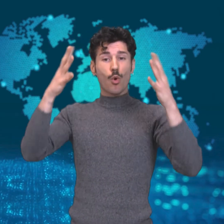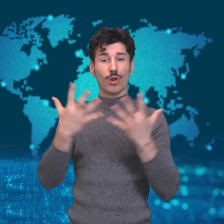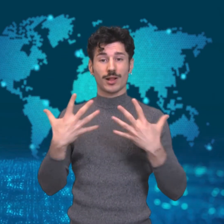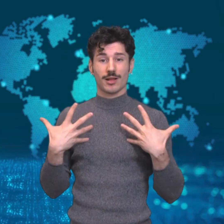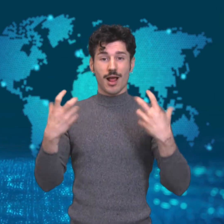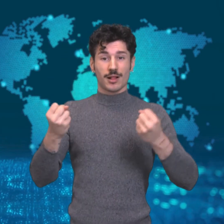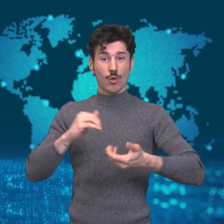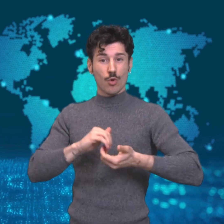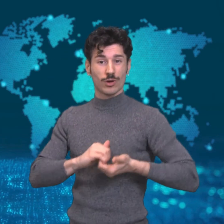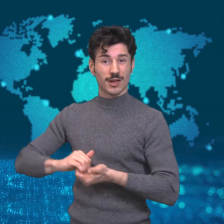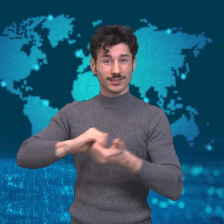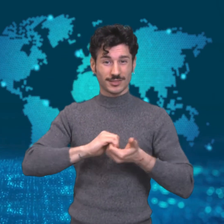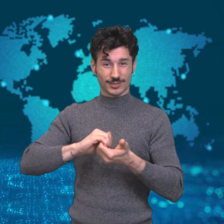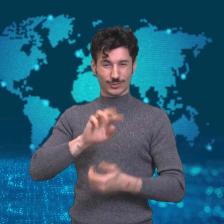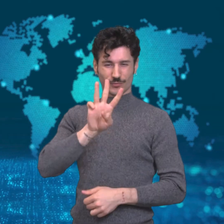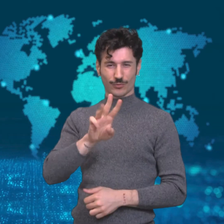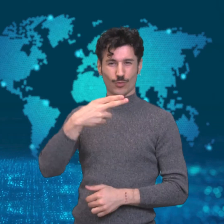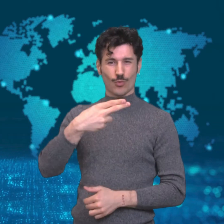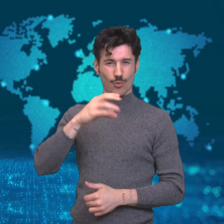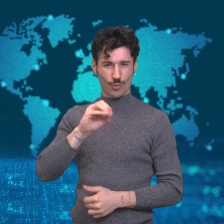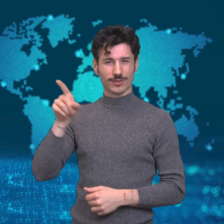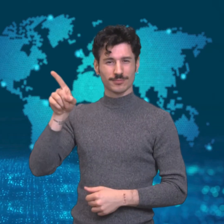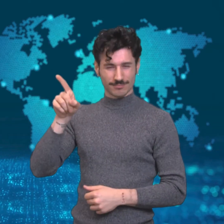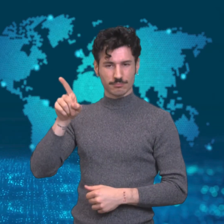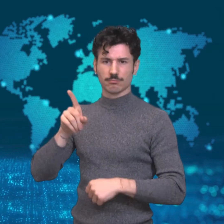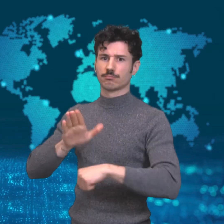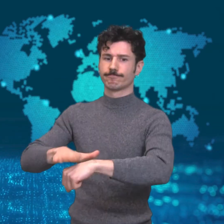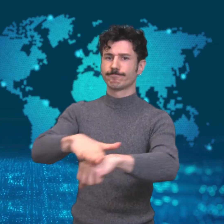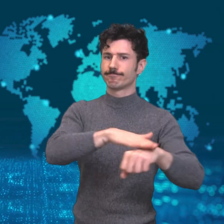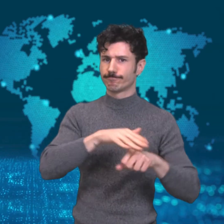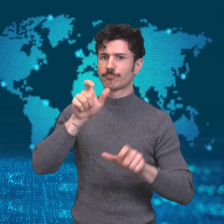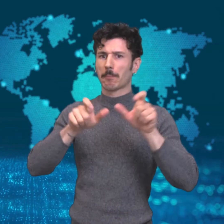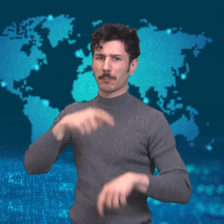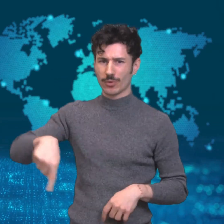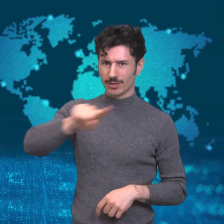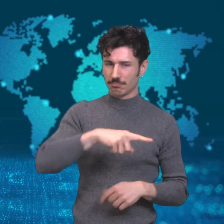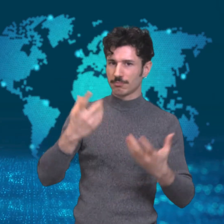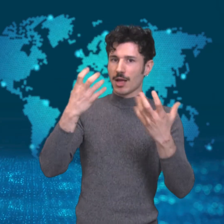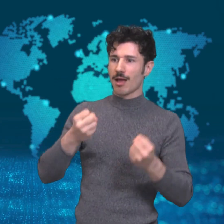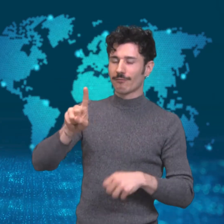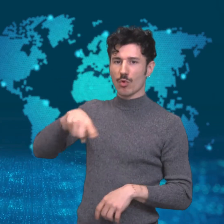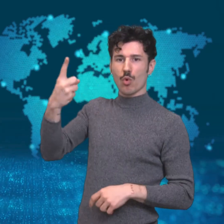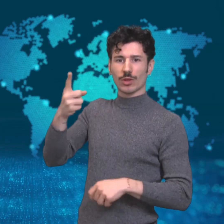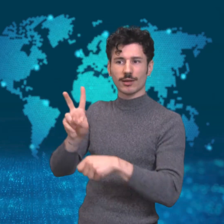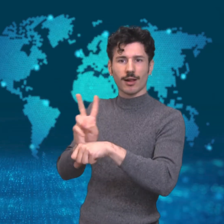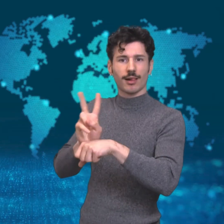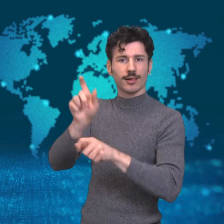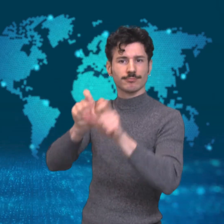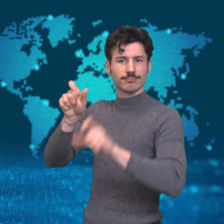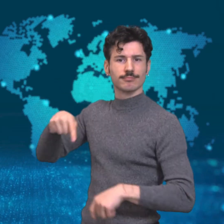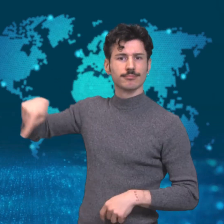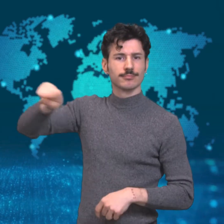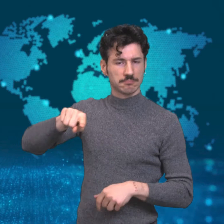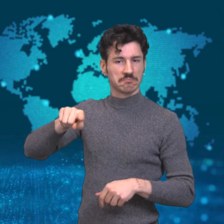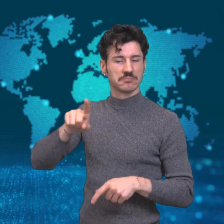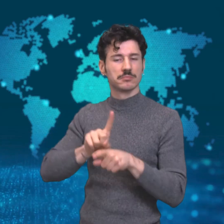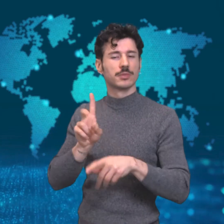The World Health Organization (WHO) has warned people worldwide that scammers are